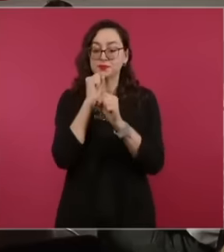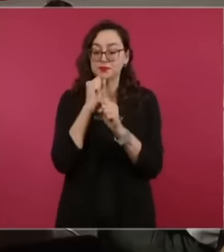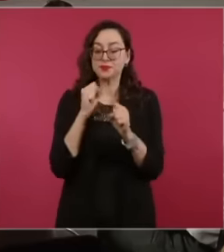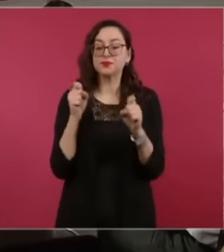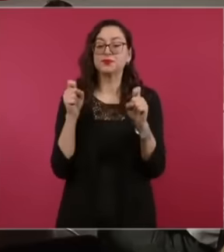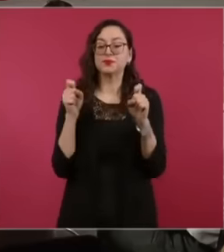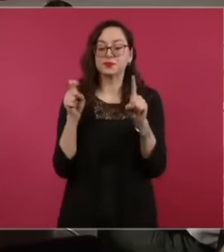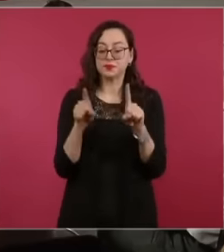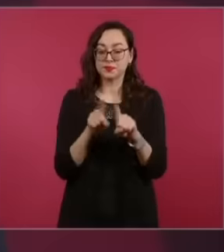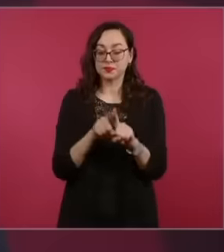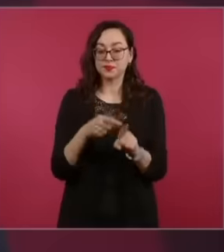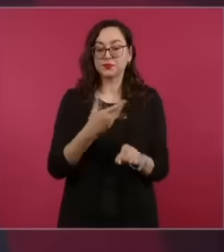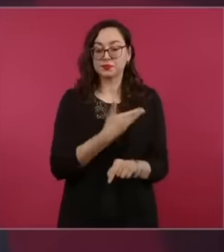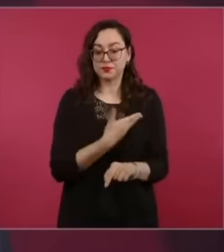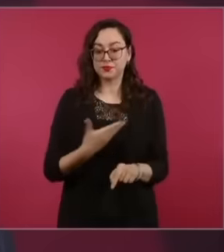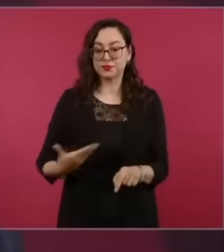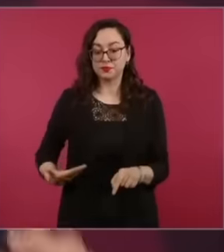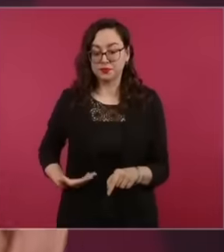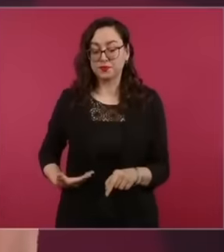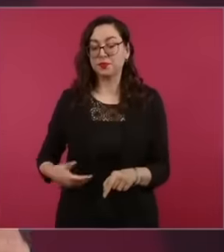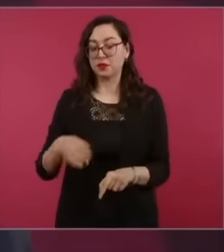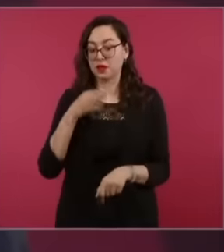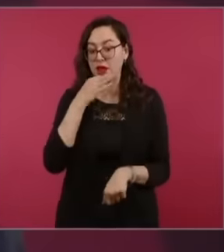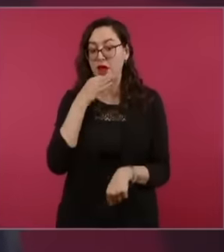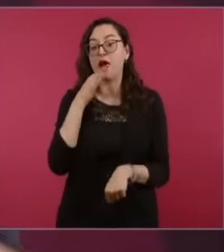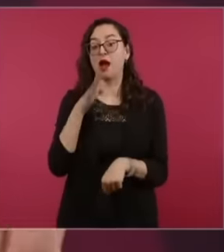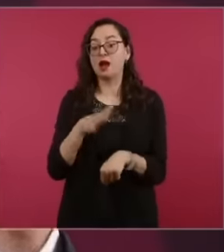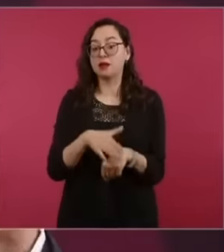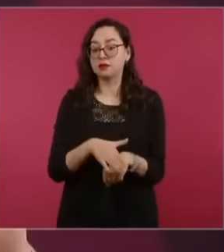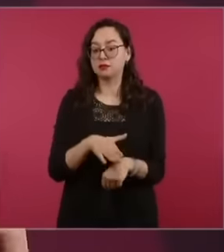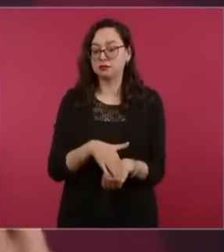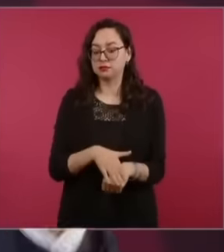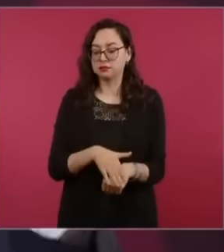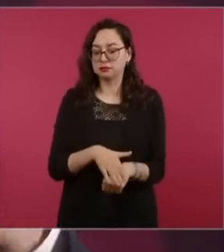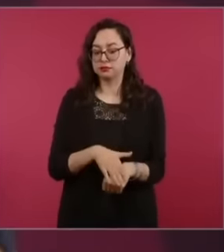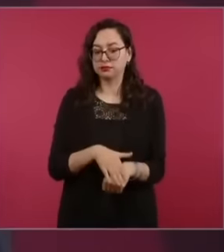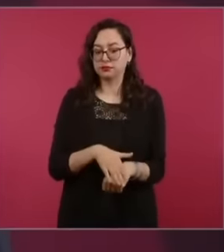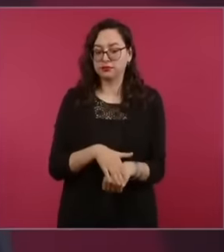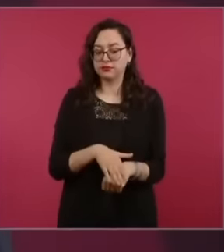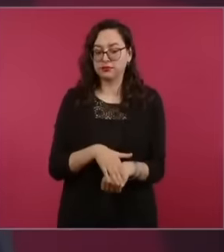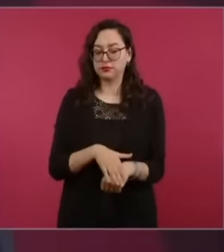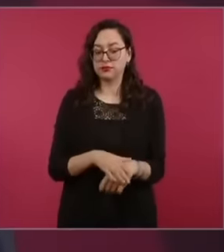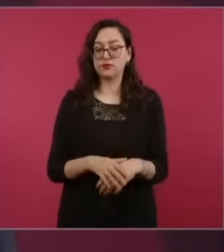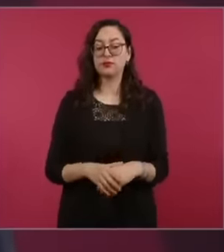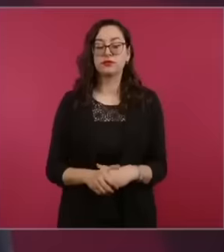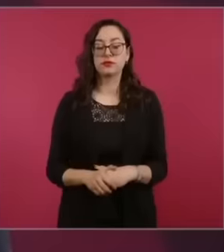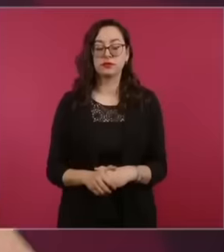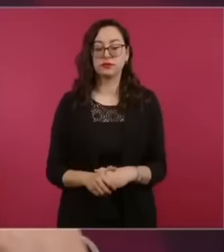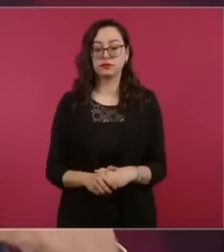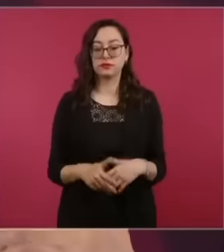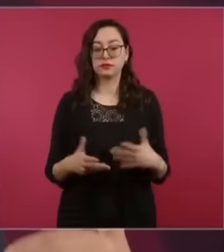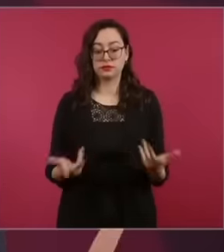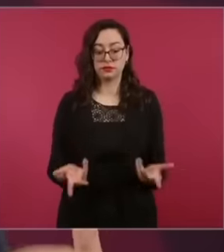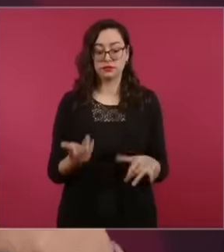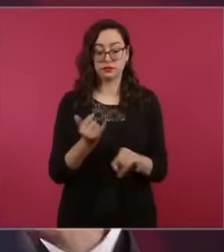the President, mention that the information that has been addressed here as well as the